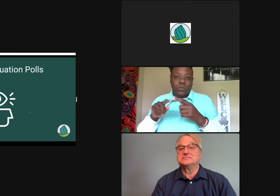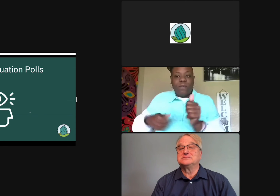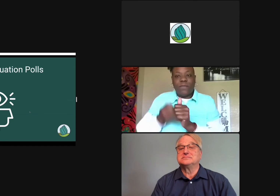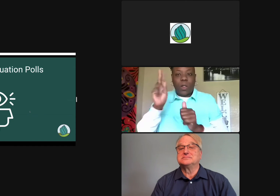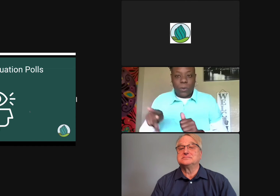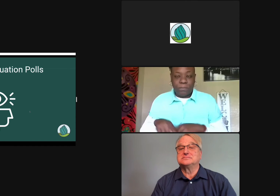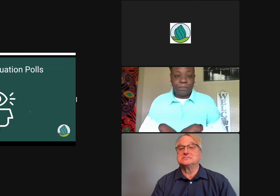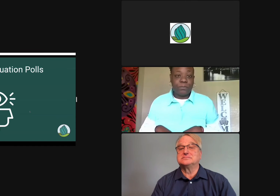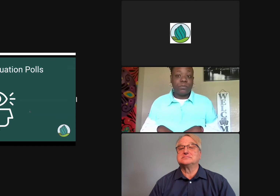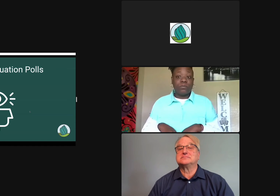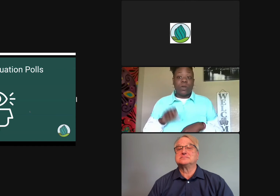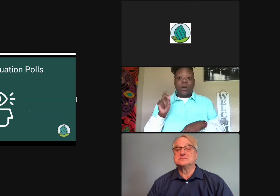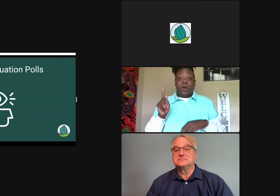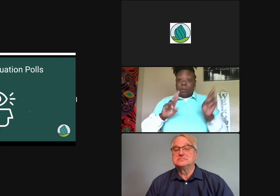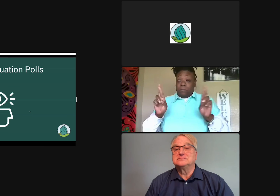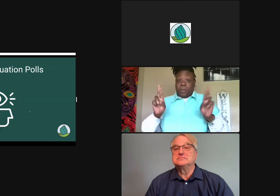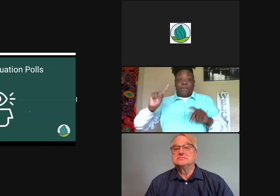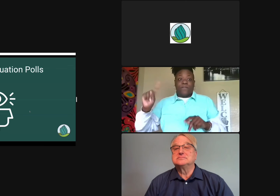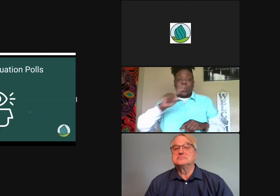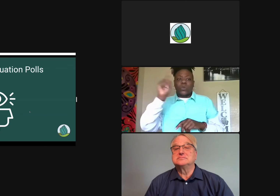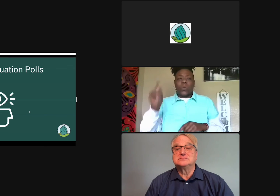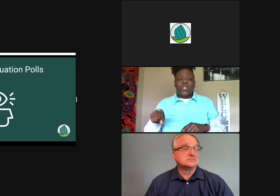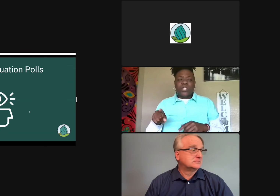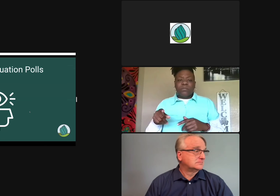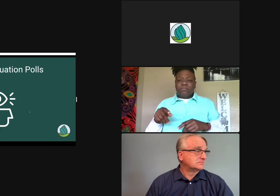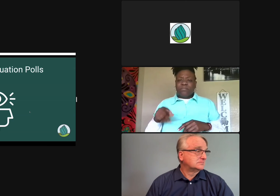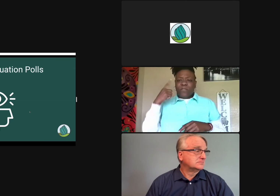Maybe they weren't covered in the presentation. Or maybe you missed it.